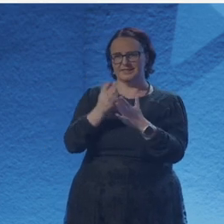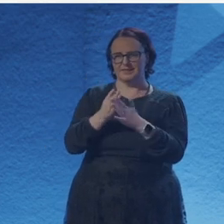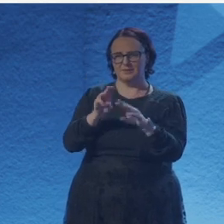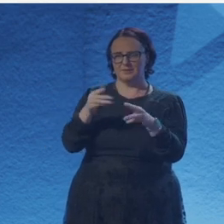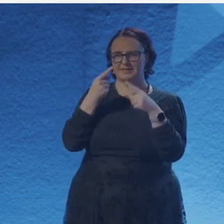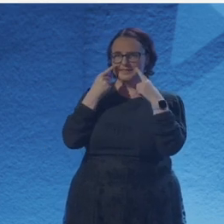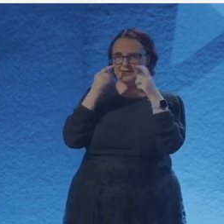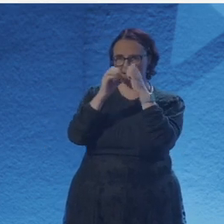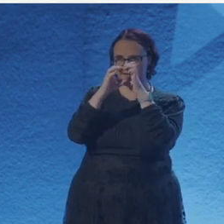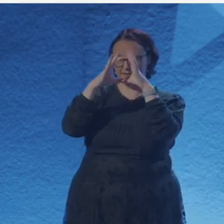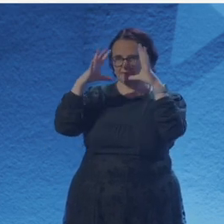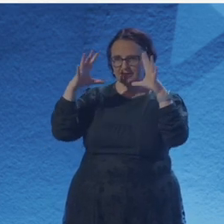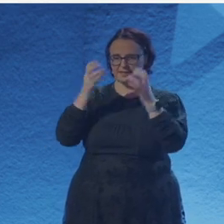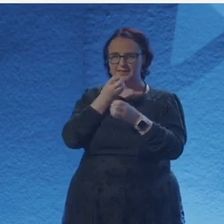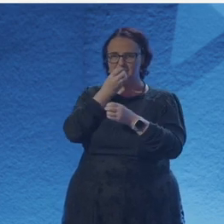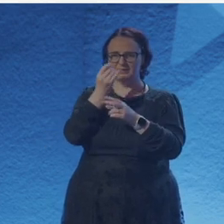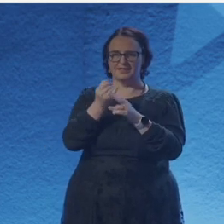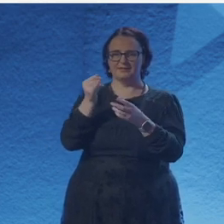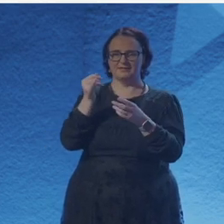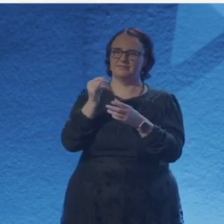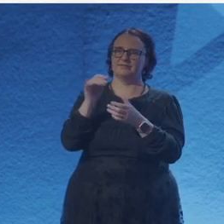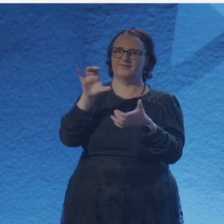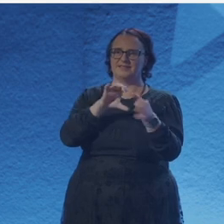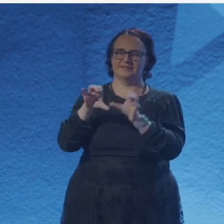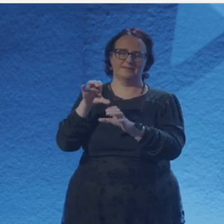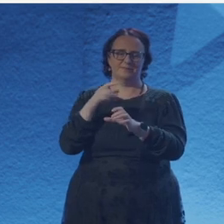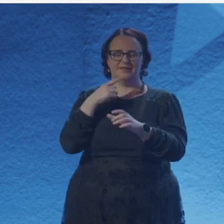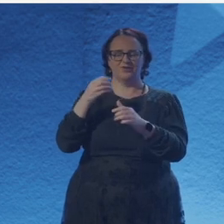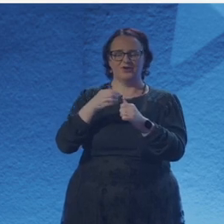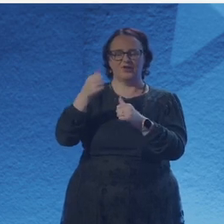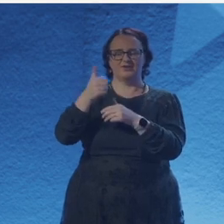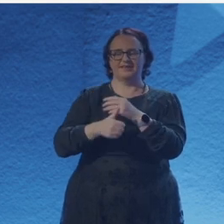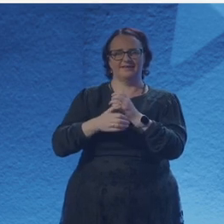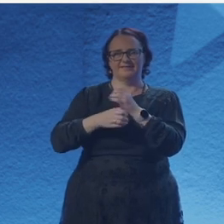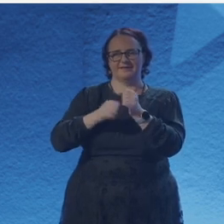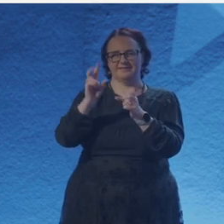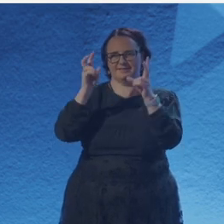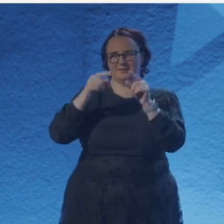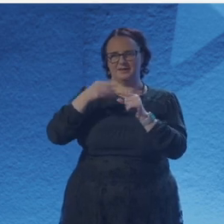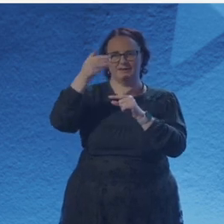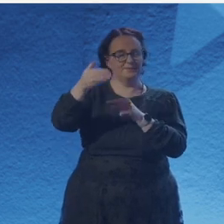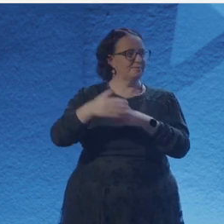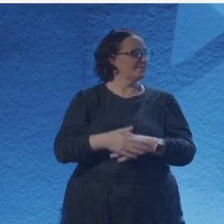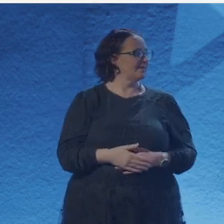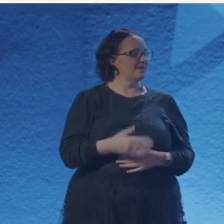to physics called mathematics, which itself has its own beauty. But often mathematics is